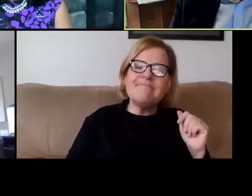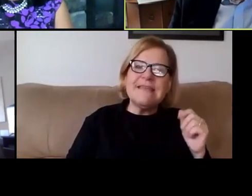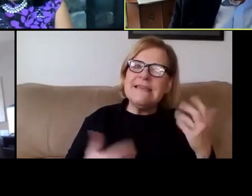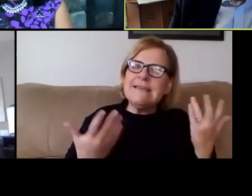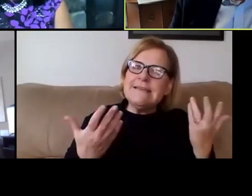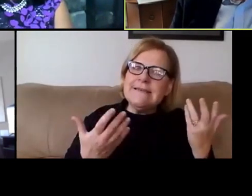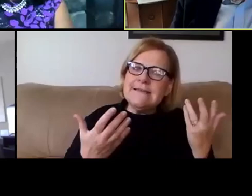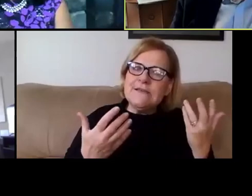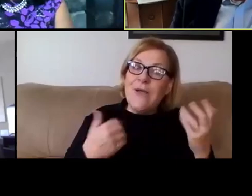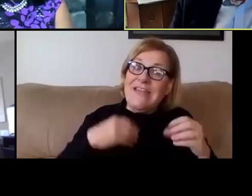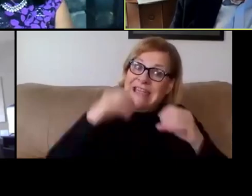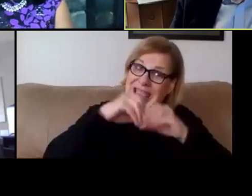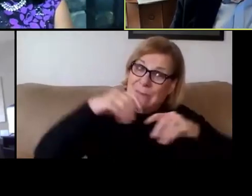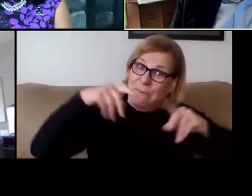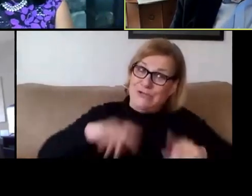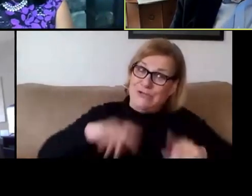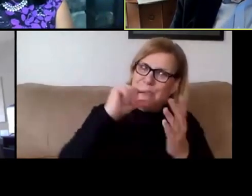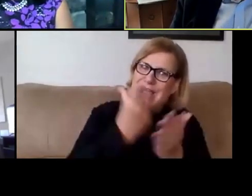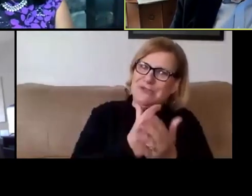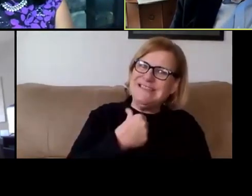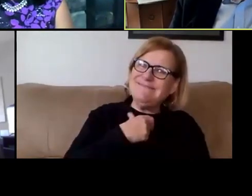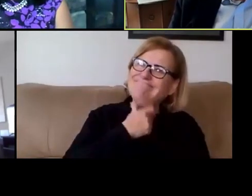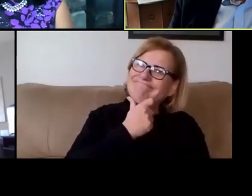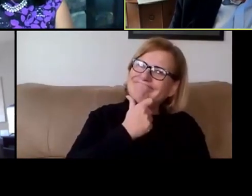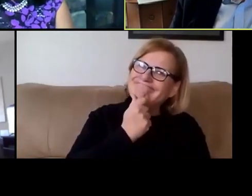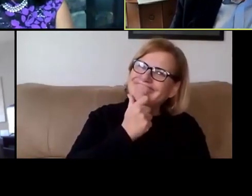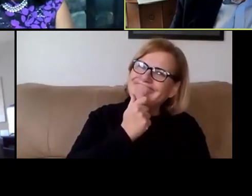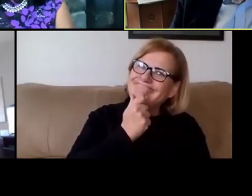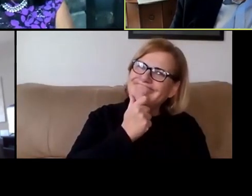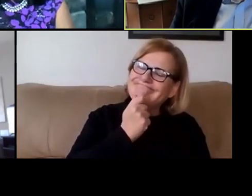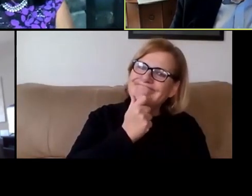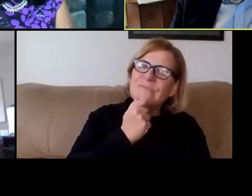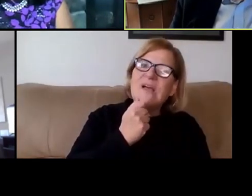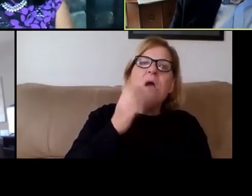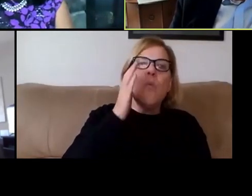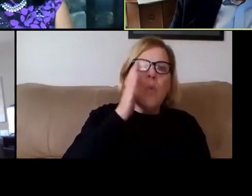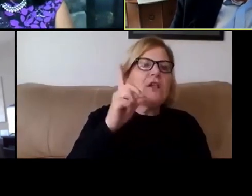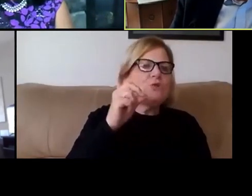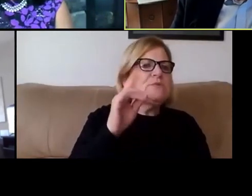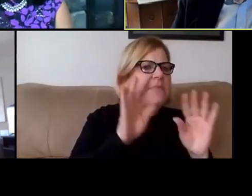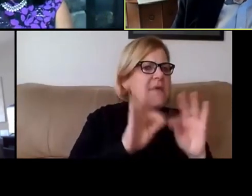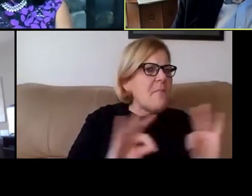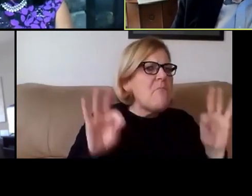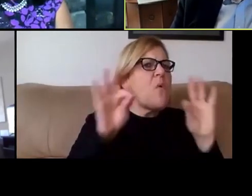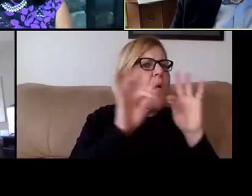to have an in-person graduation. We'll do something significant to mark the occasion.